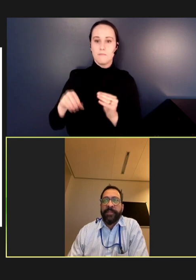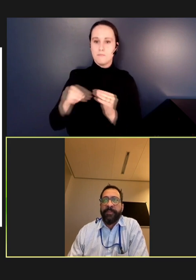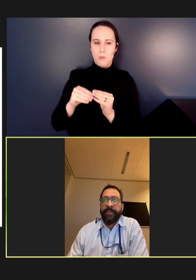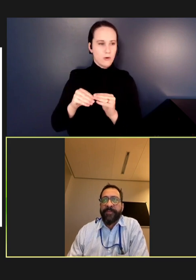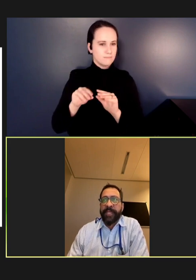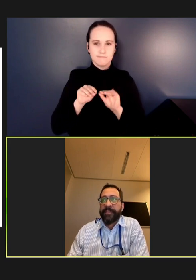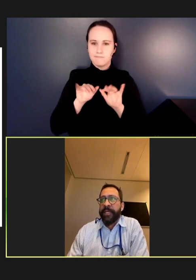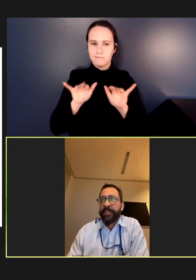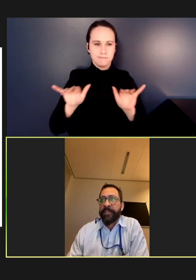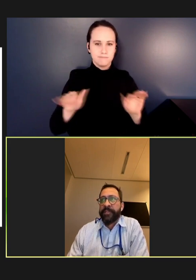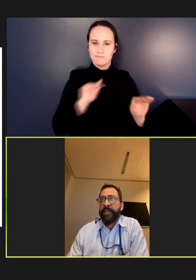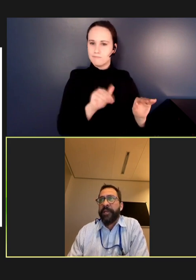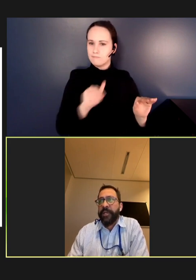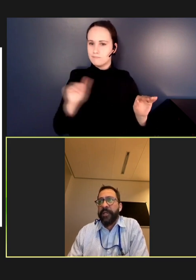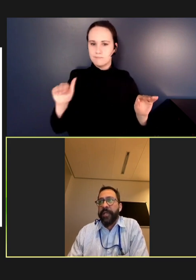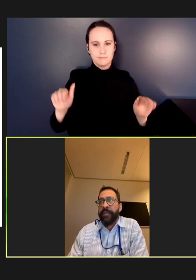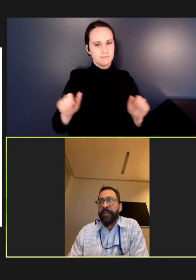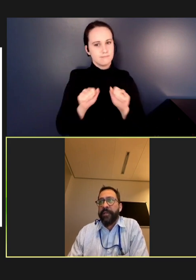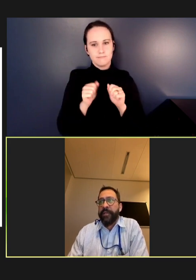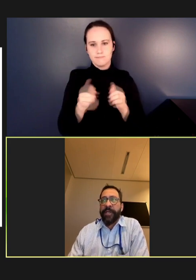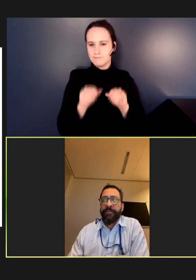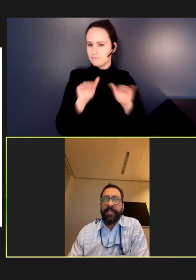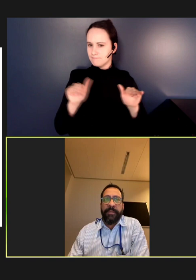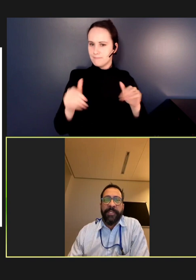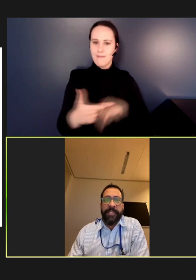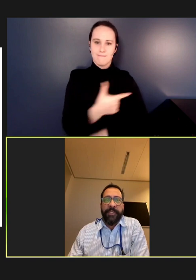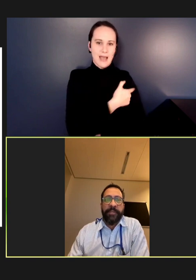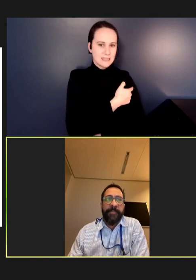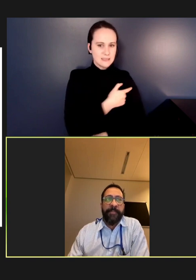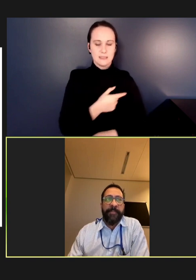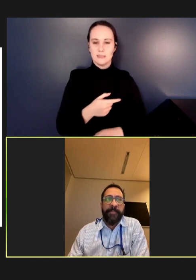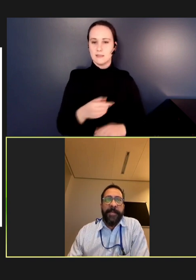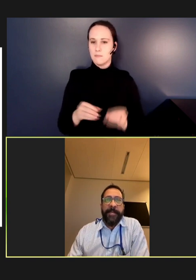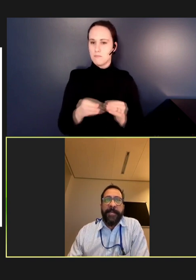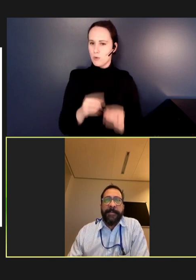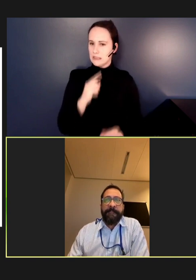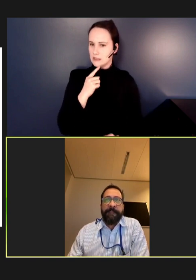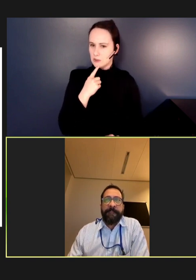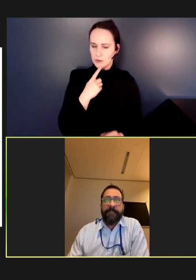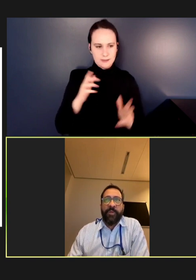including mass vaccinations, and intensified routine immunization.